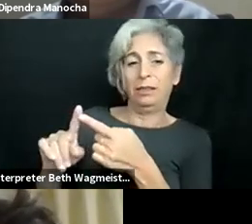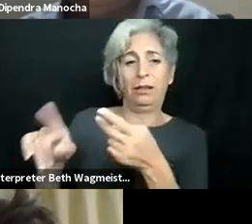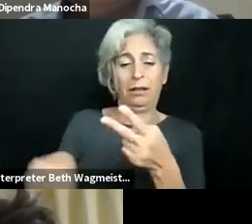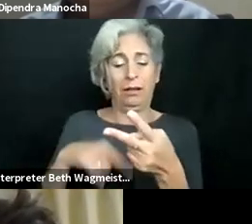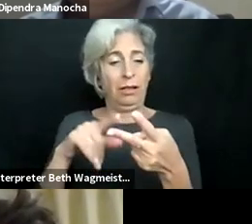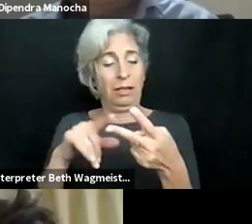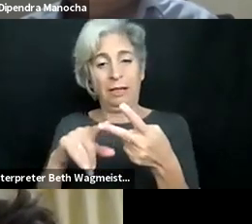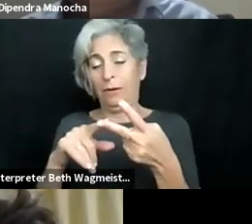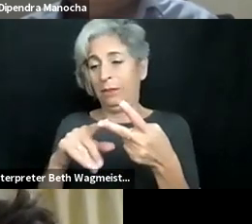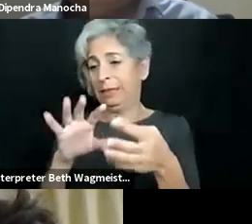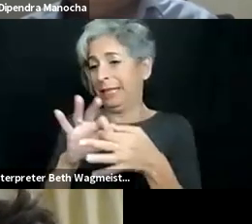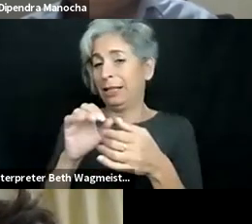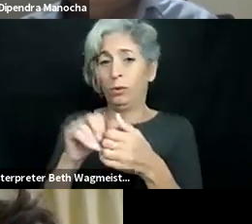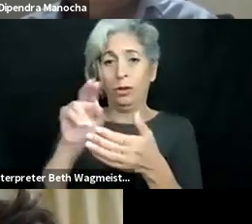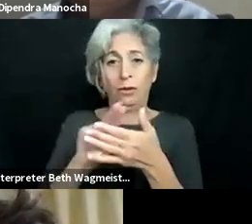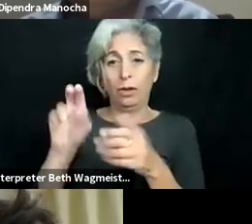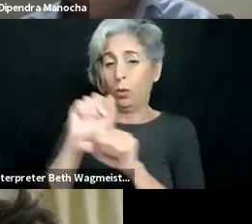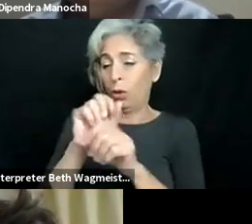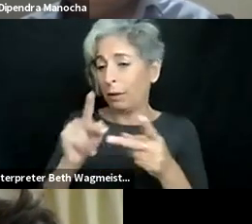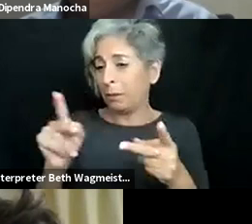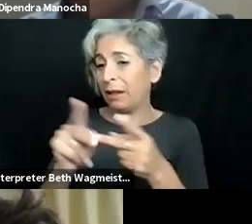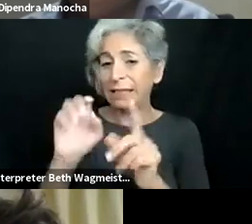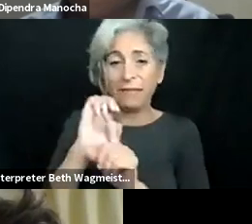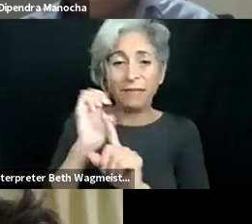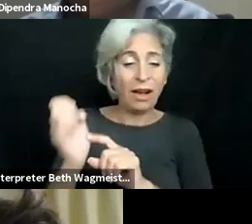the place. And that was amazing and wonderful. Everything from language,